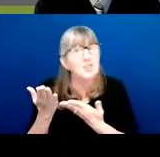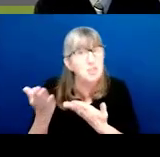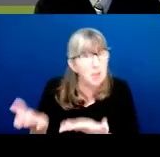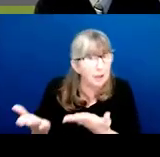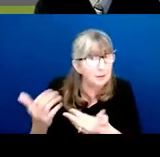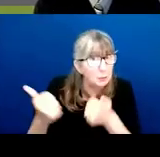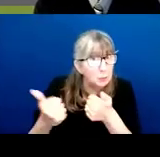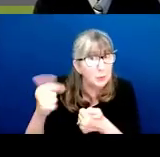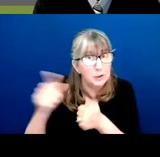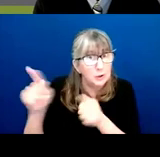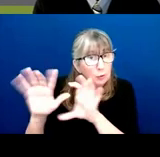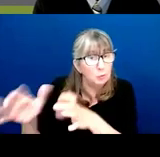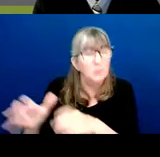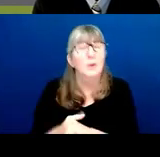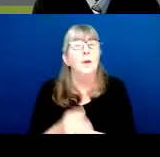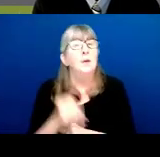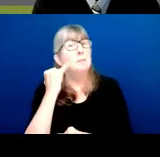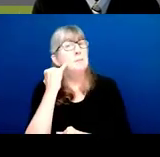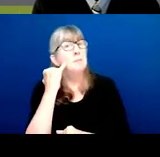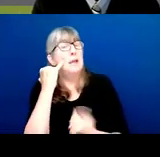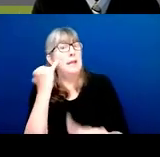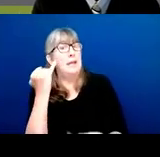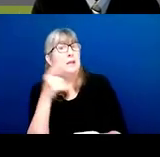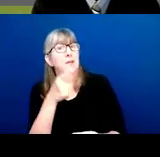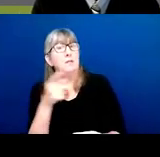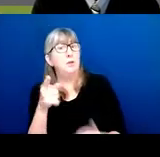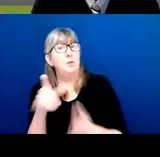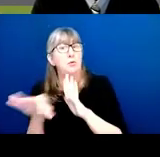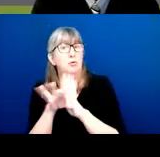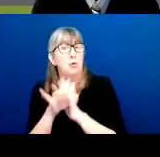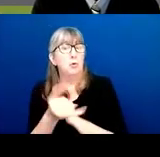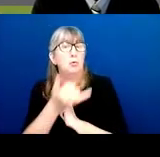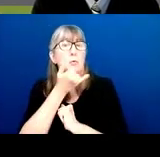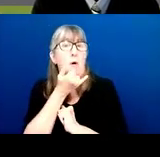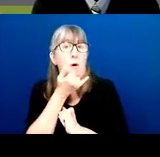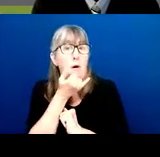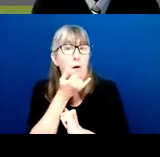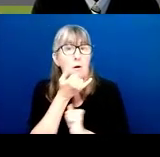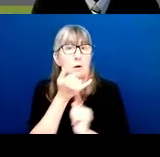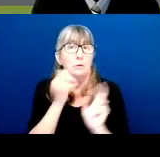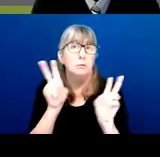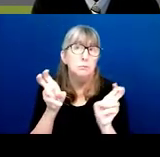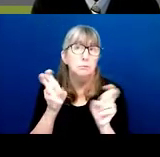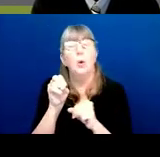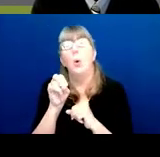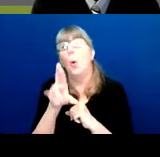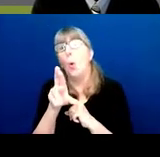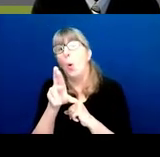but if you chose wrong to use a phrase, or if your application